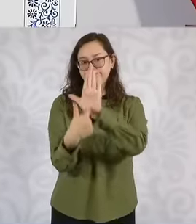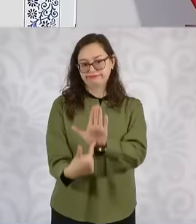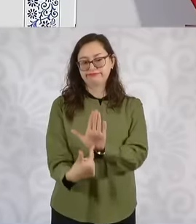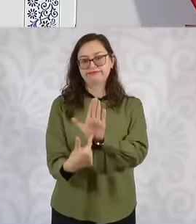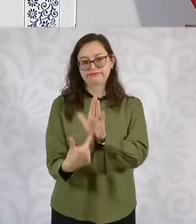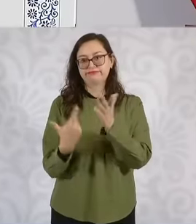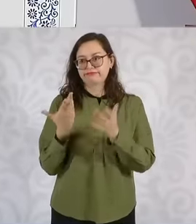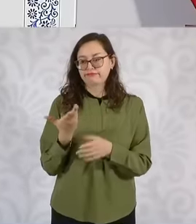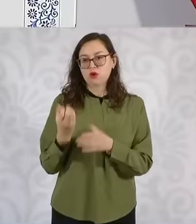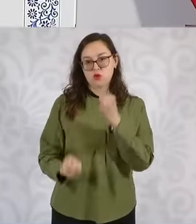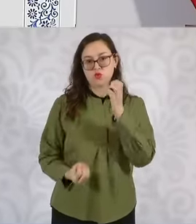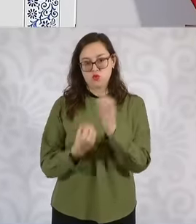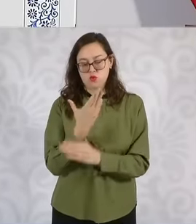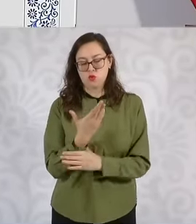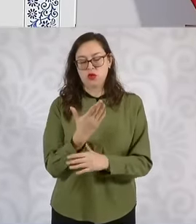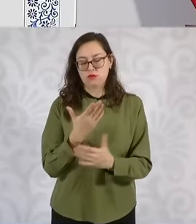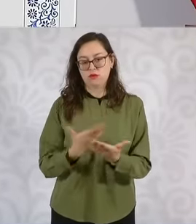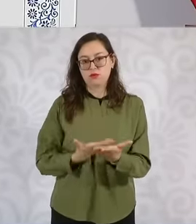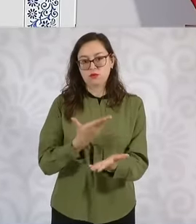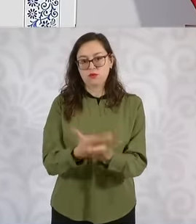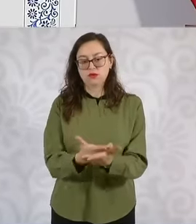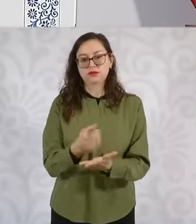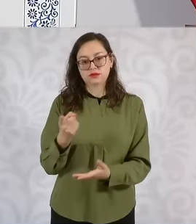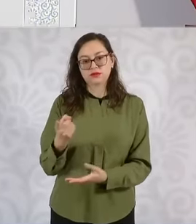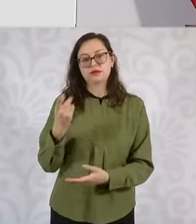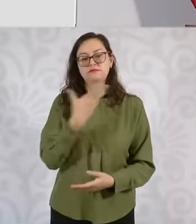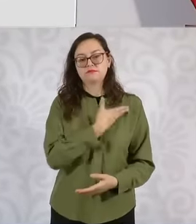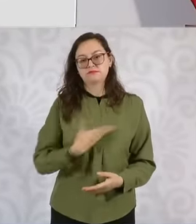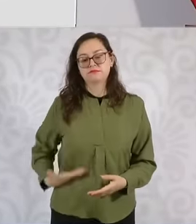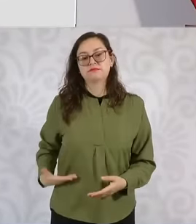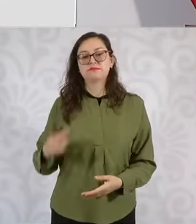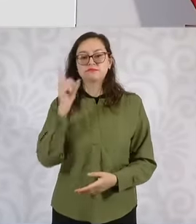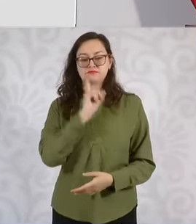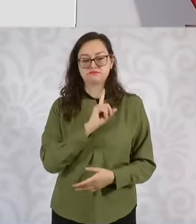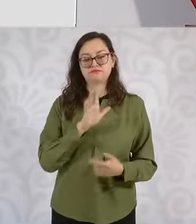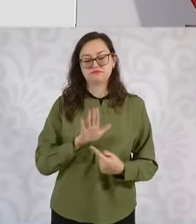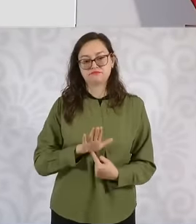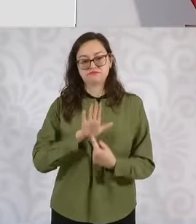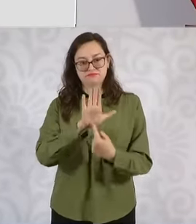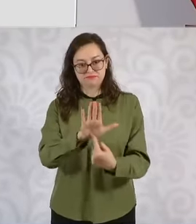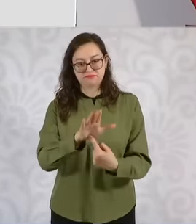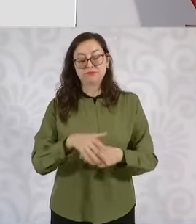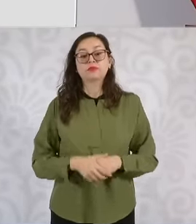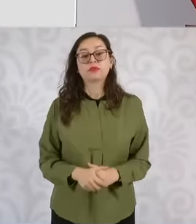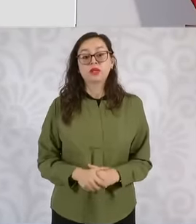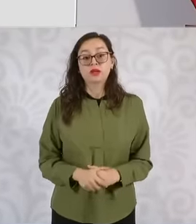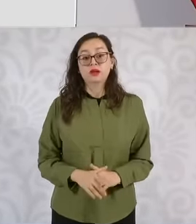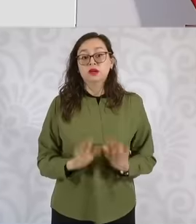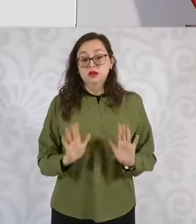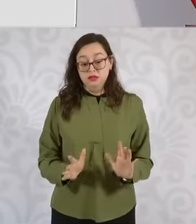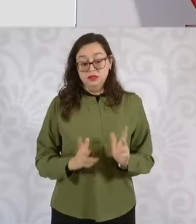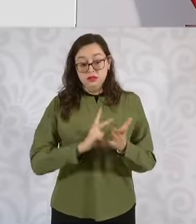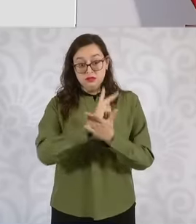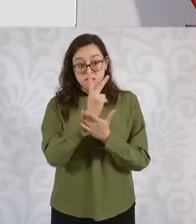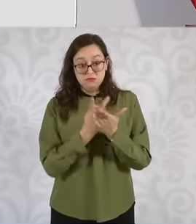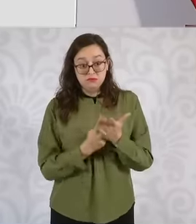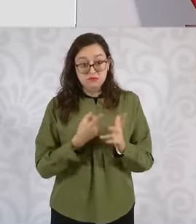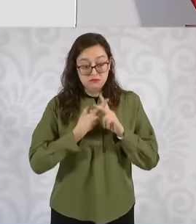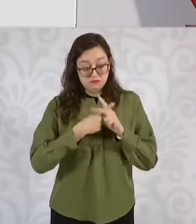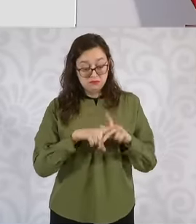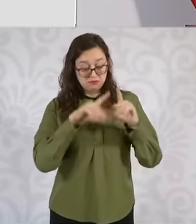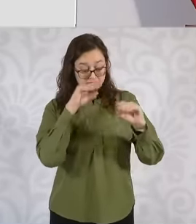by doctor Claudia sh well this program We have already had a good